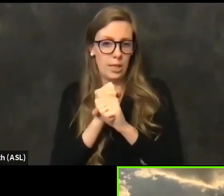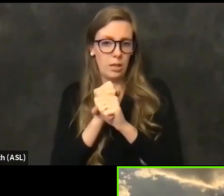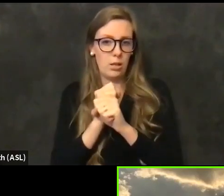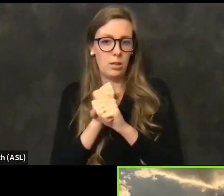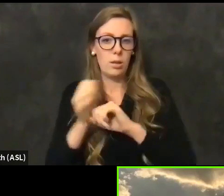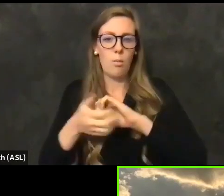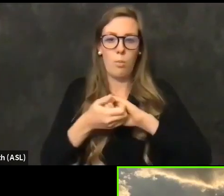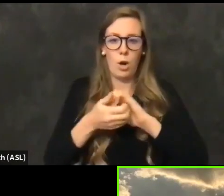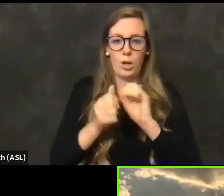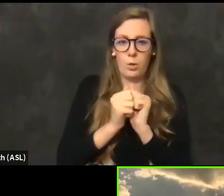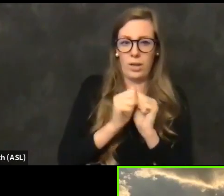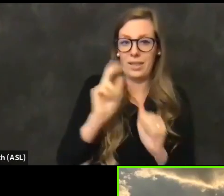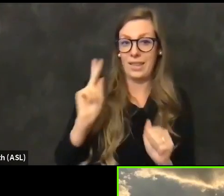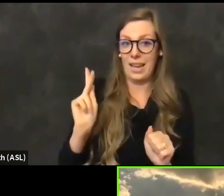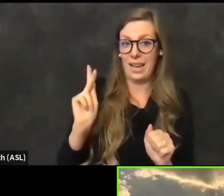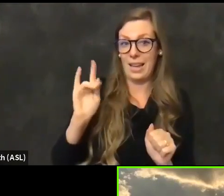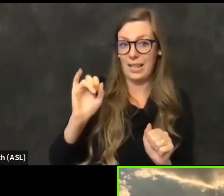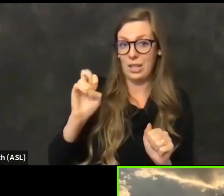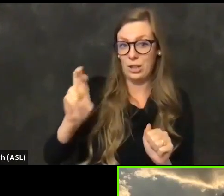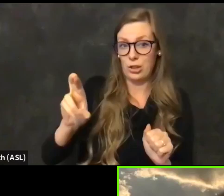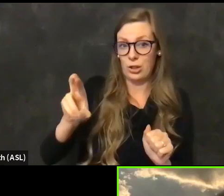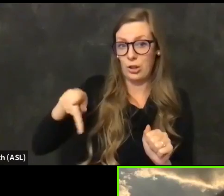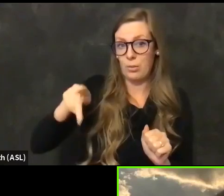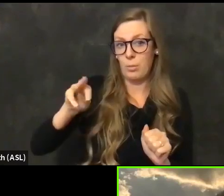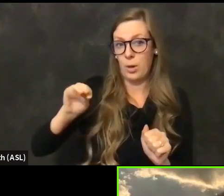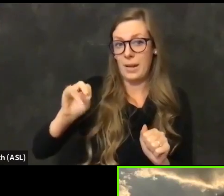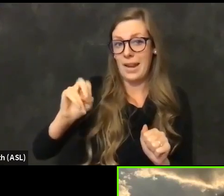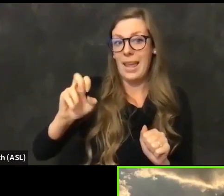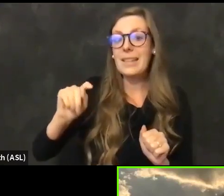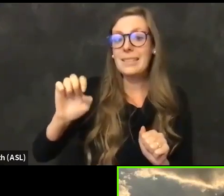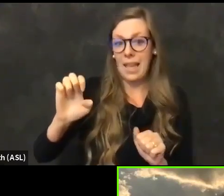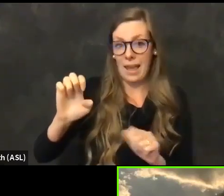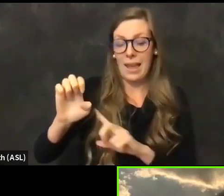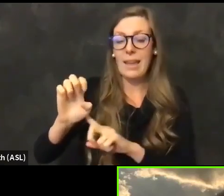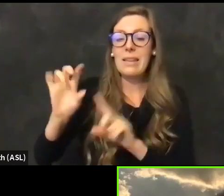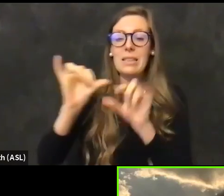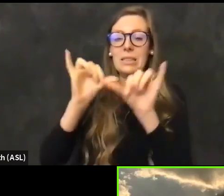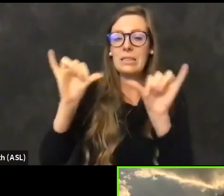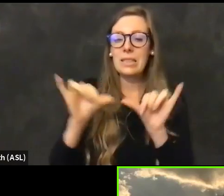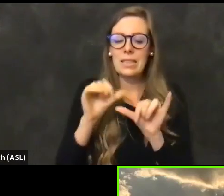It looks like it is going to be a system that is not just a data administrator, but